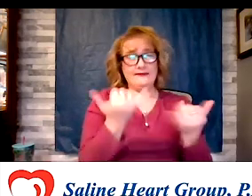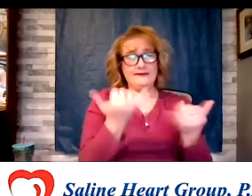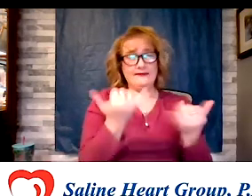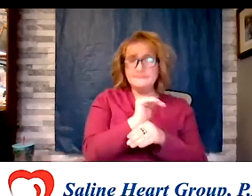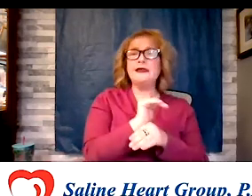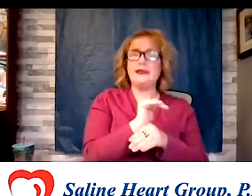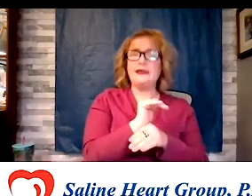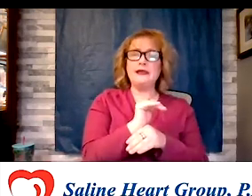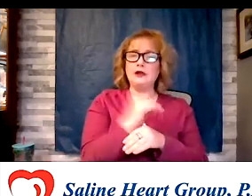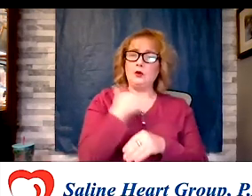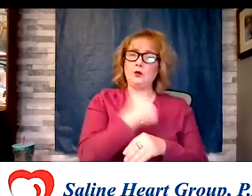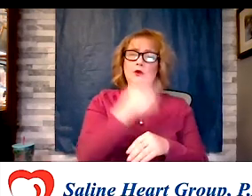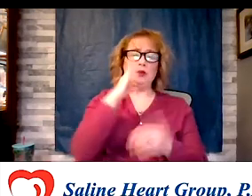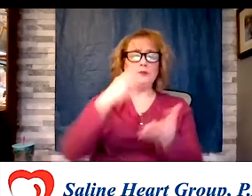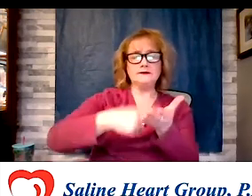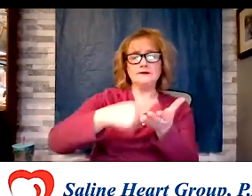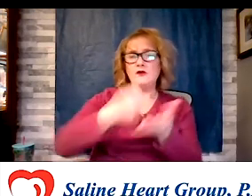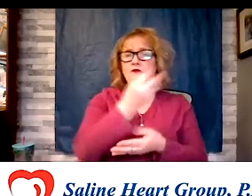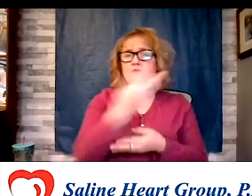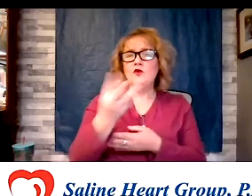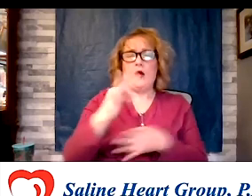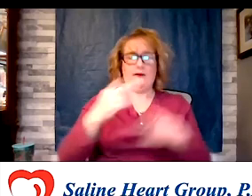physiologic principles that make